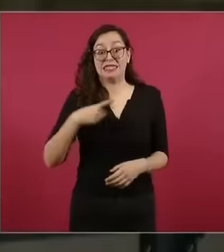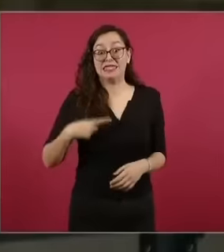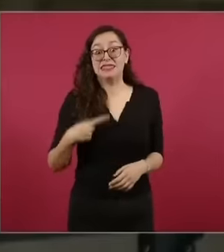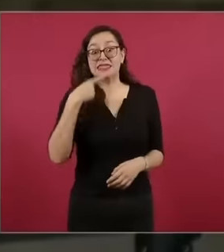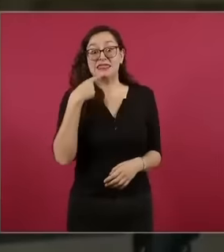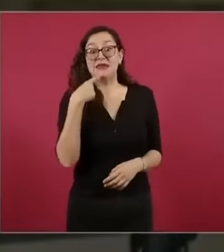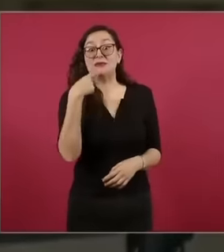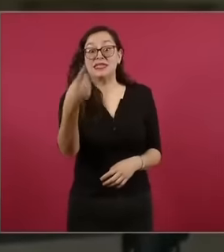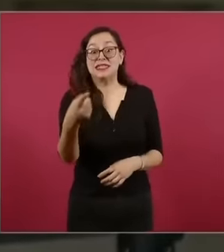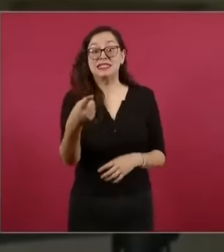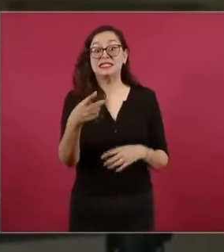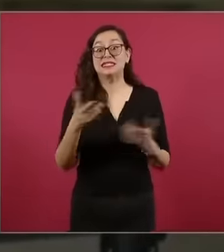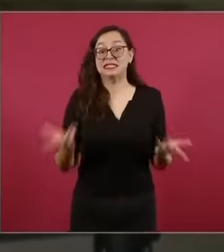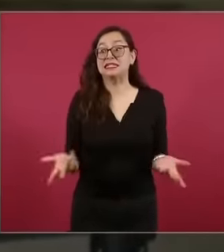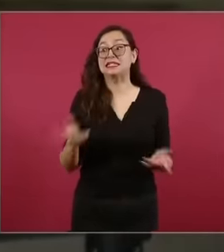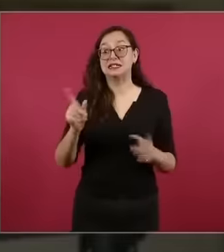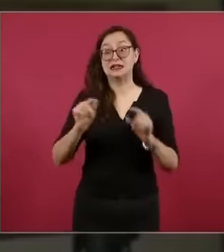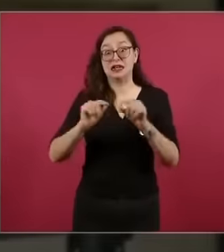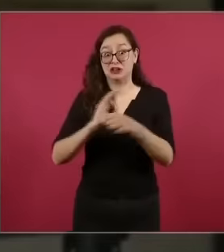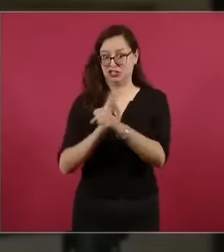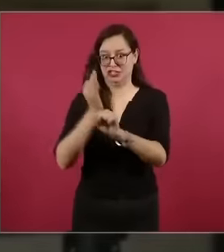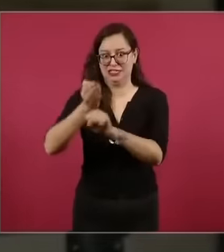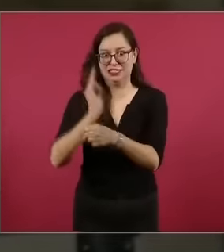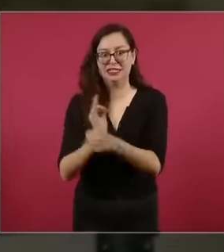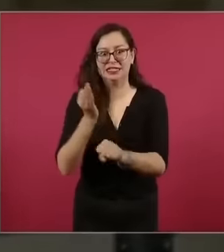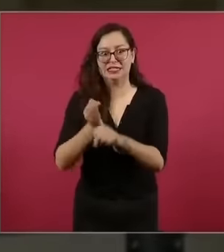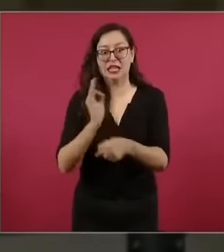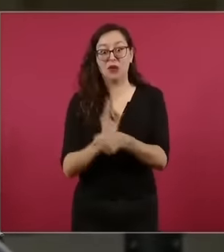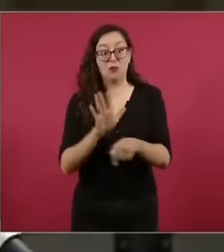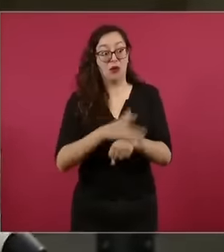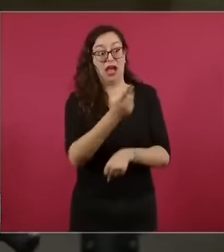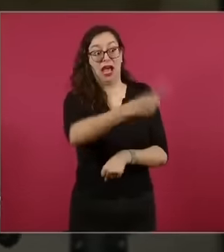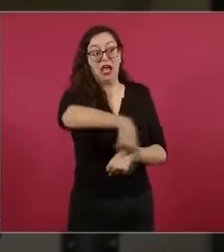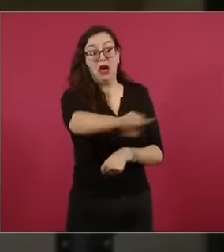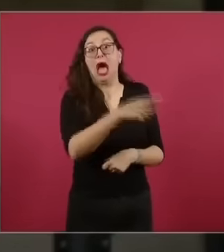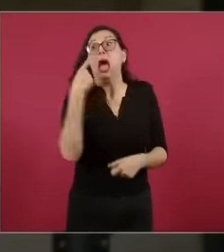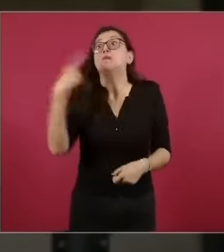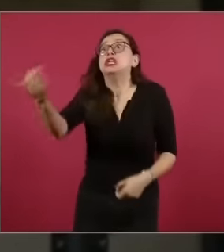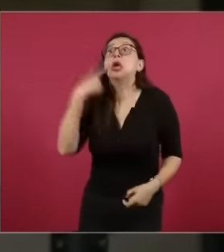it is. the evidence chayotero the president told you in front of them they love to say that yes at once